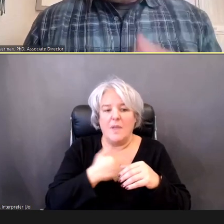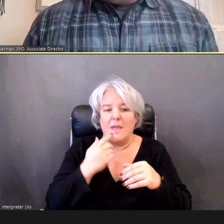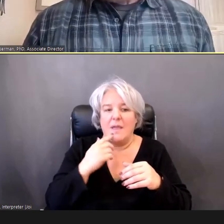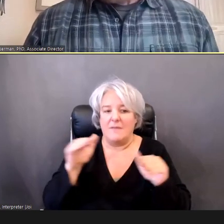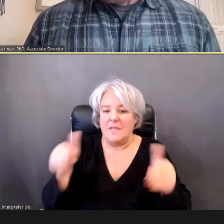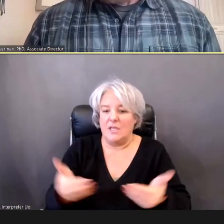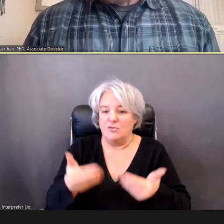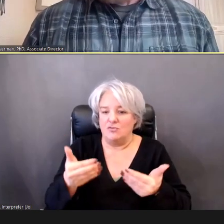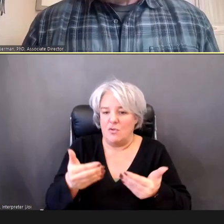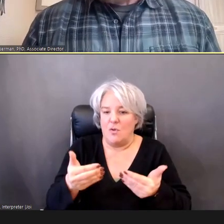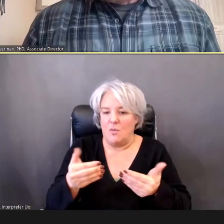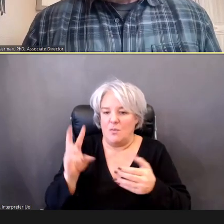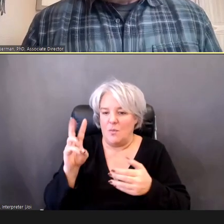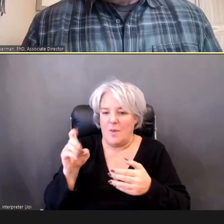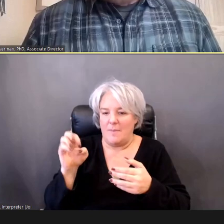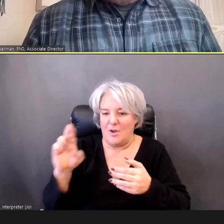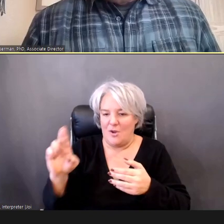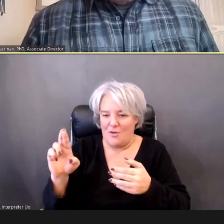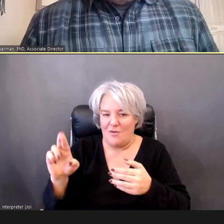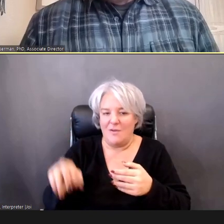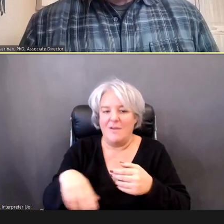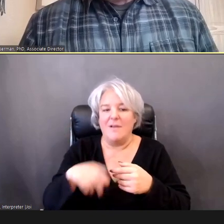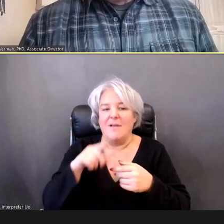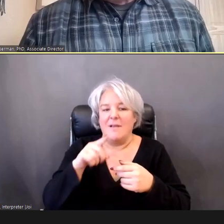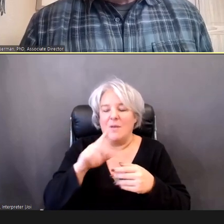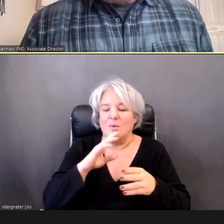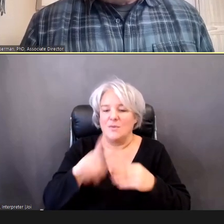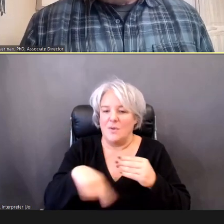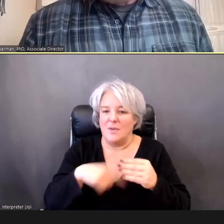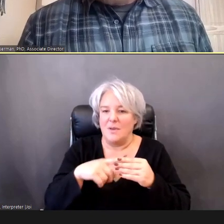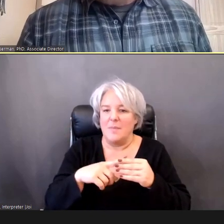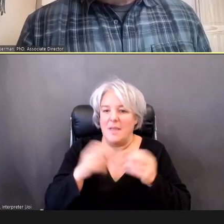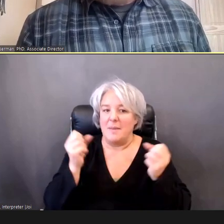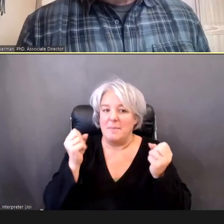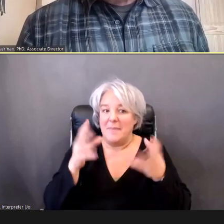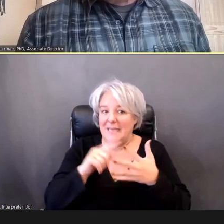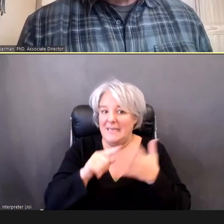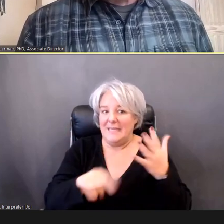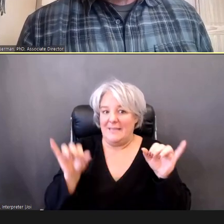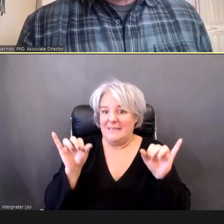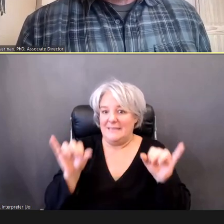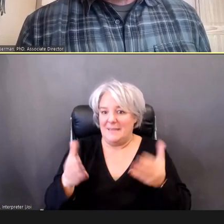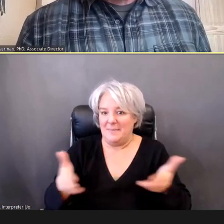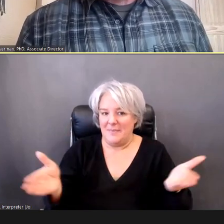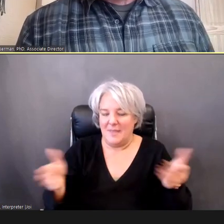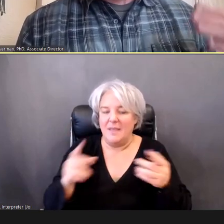lot of these same things, but more from a beginning perspective.